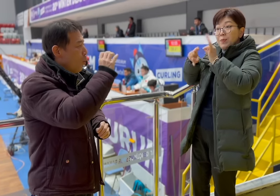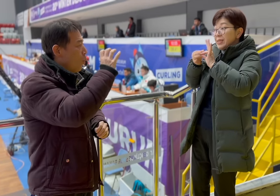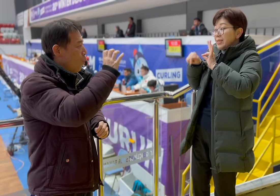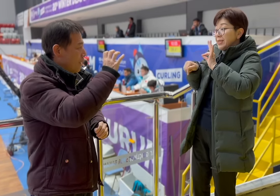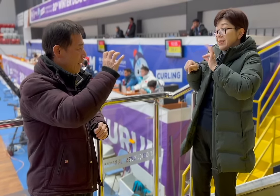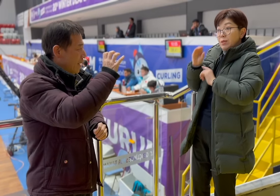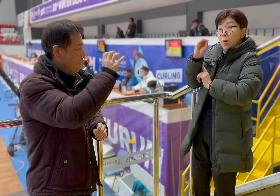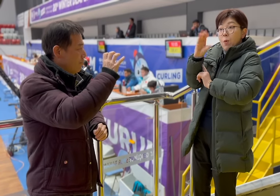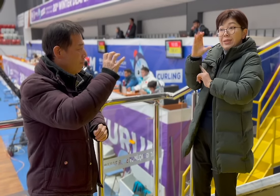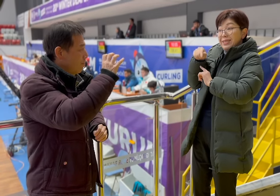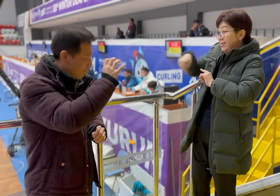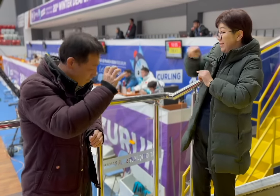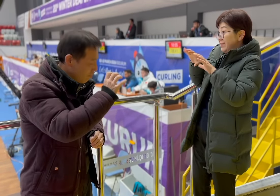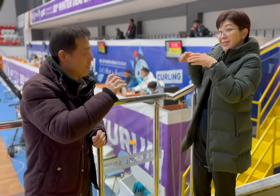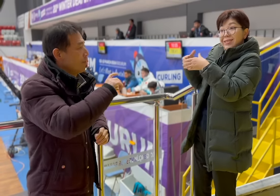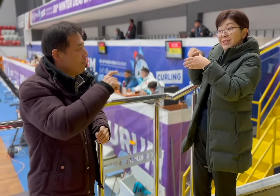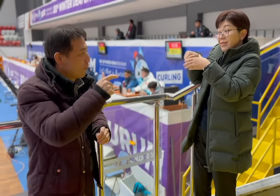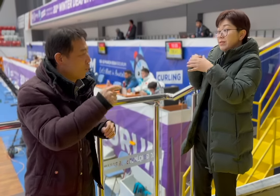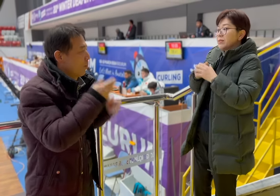process. We are in communication with the Turkish Olympic Committee